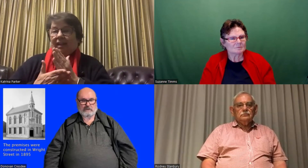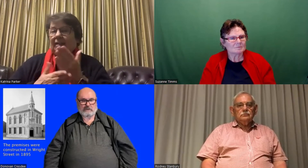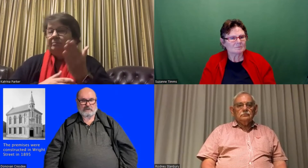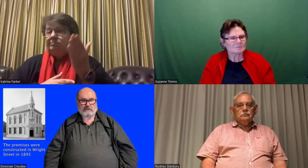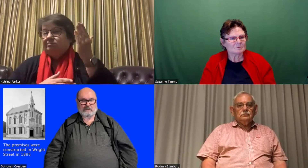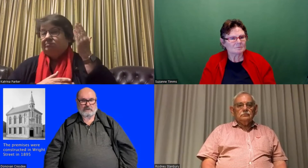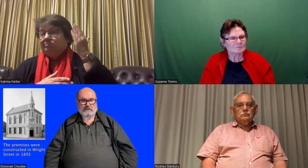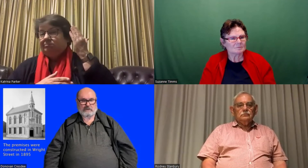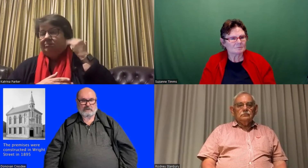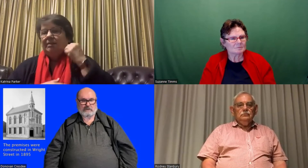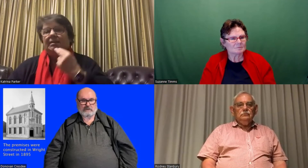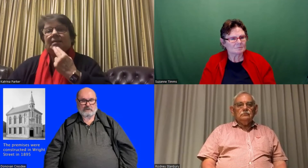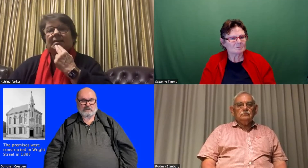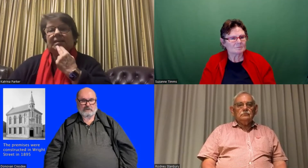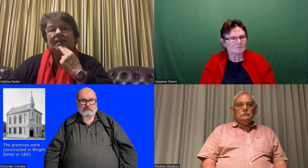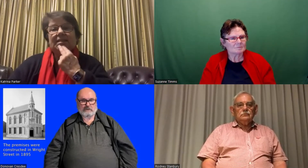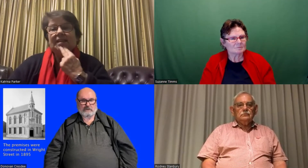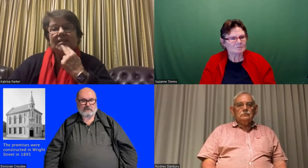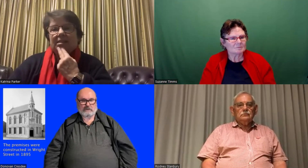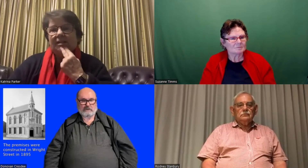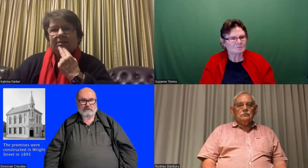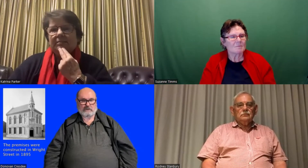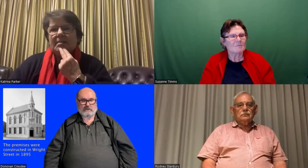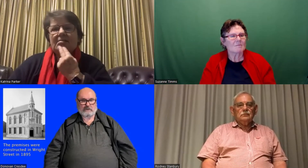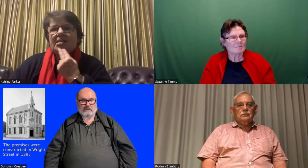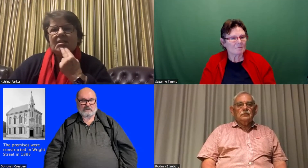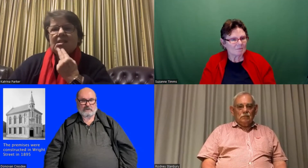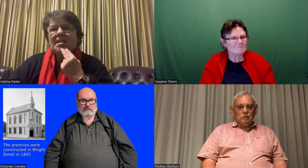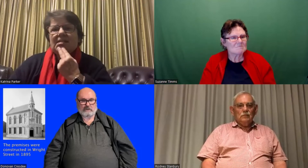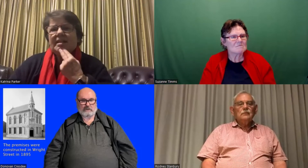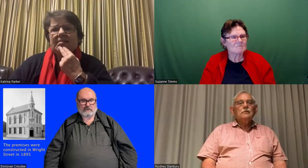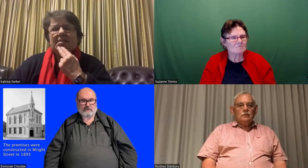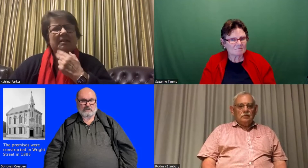for Adelaide was like it was. Because previously it had been signed like this,